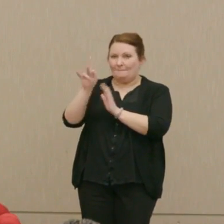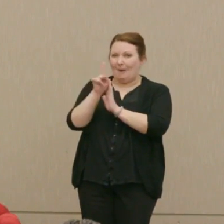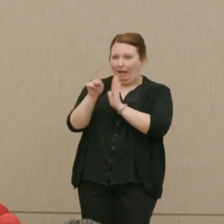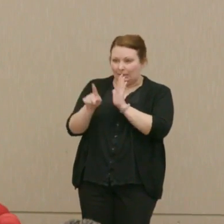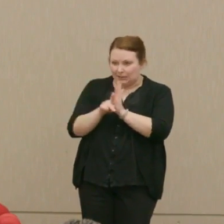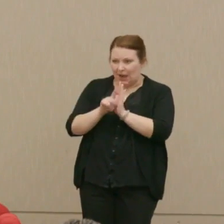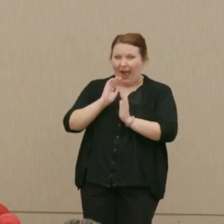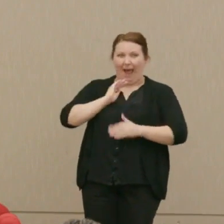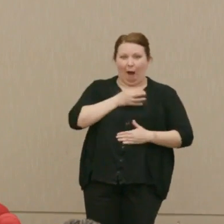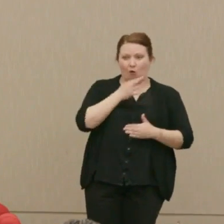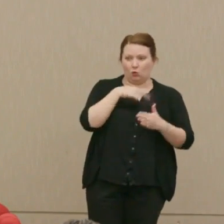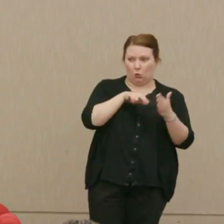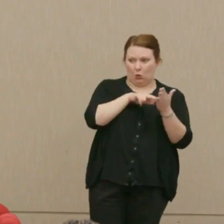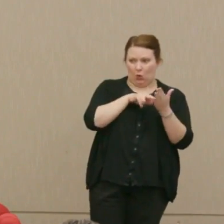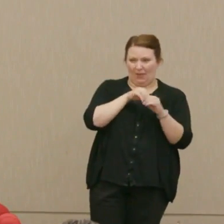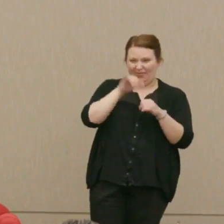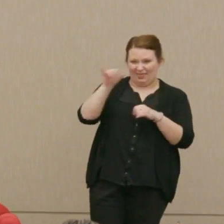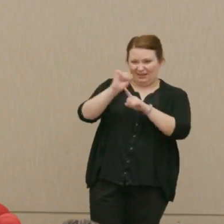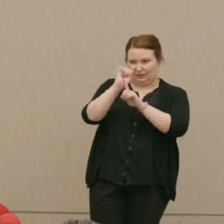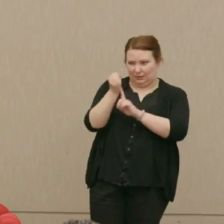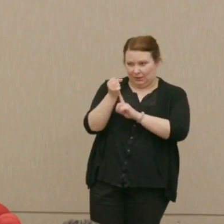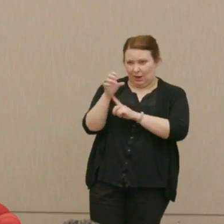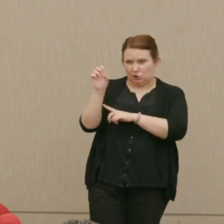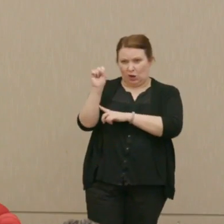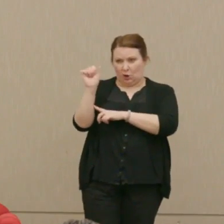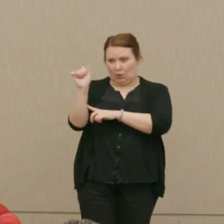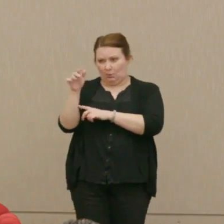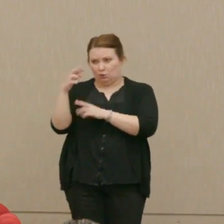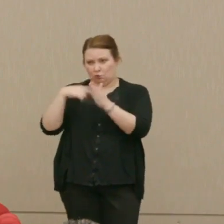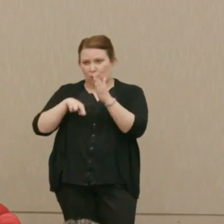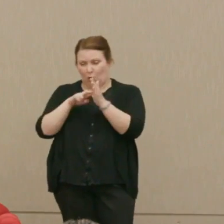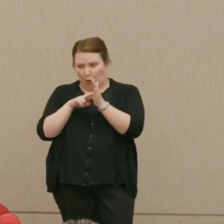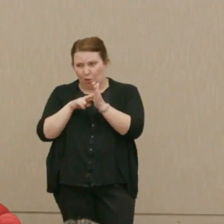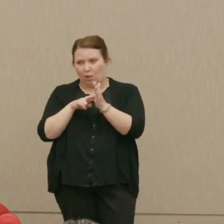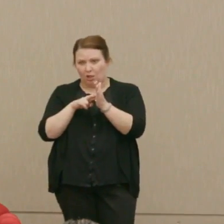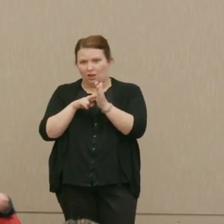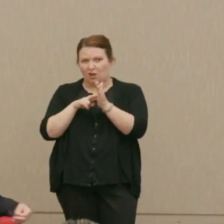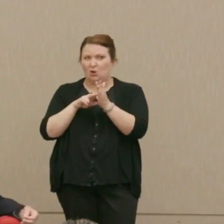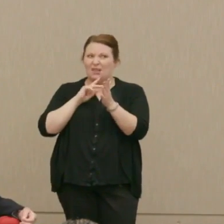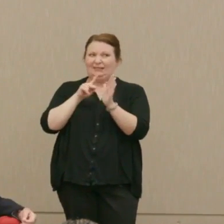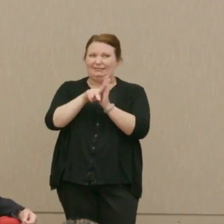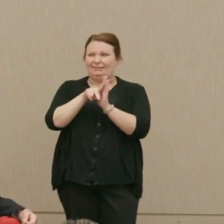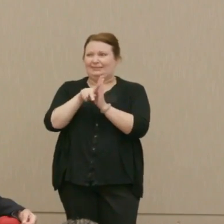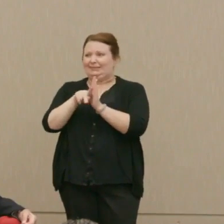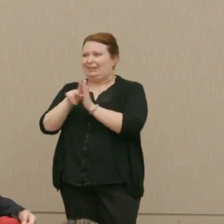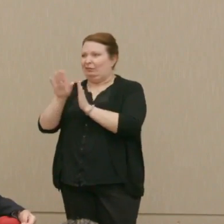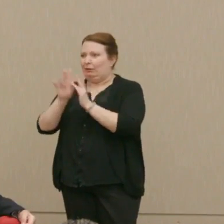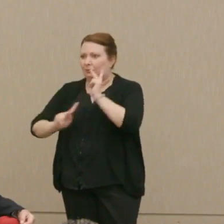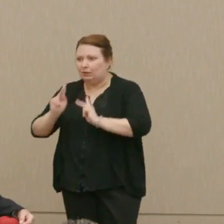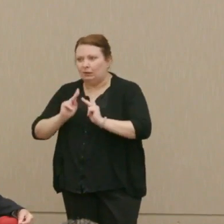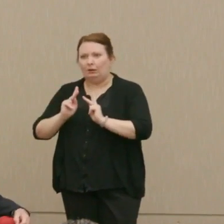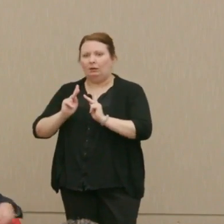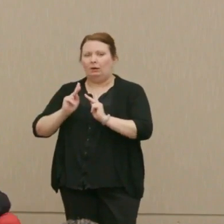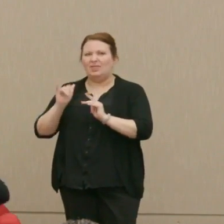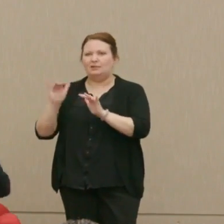our role, and Saudi Arabia's role in a virtual genocide in Yemen, is quite comparable to